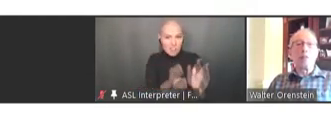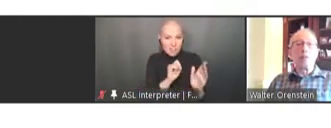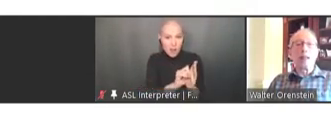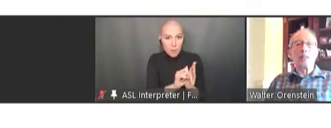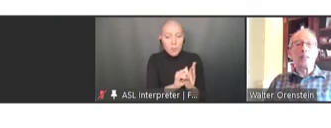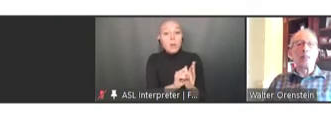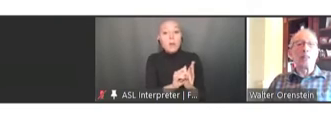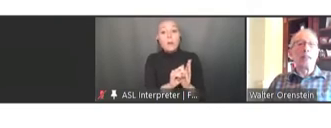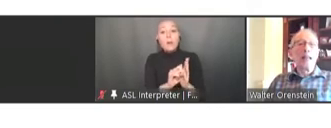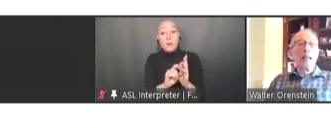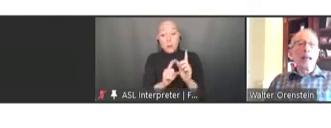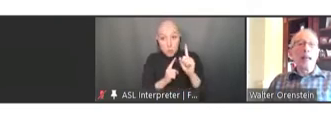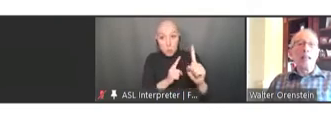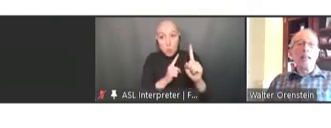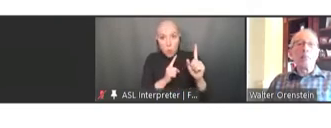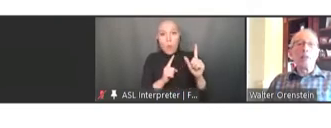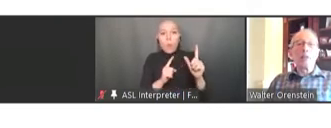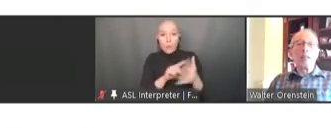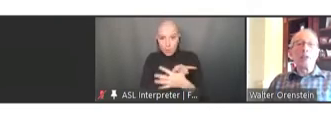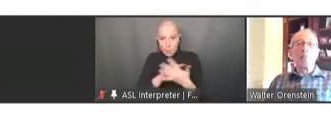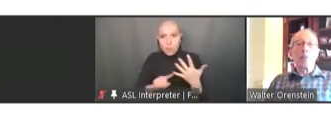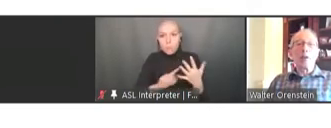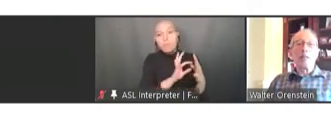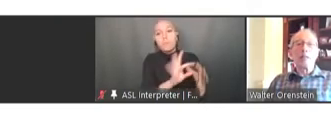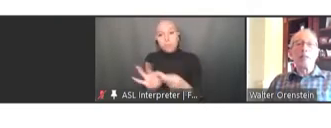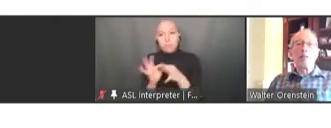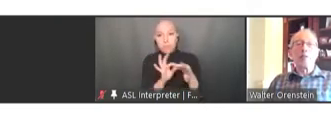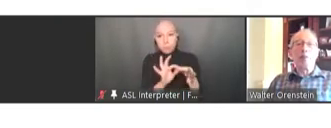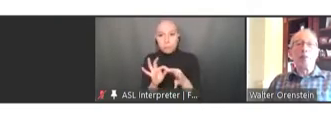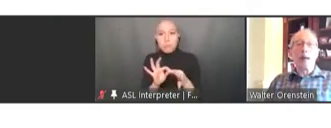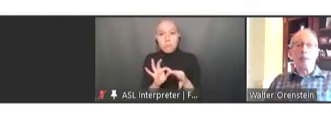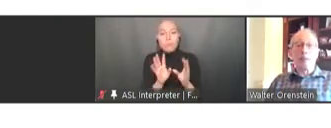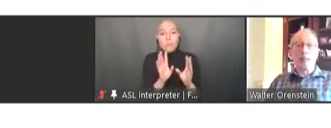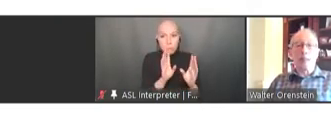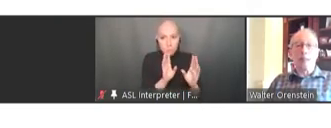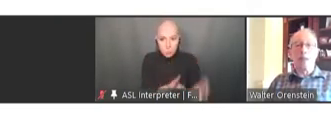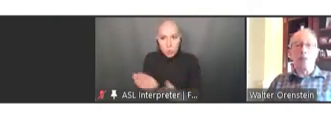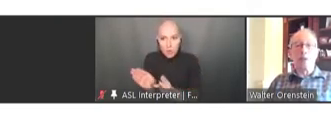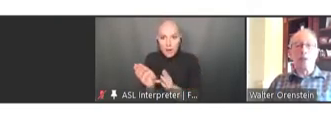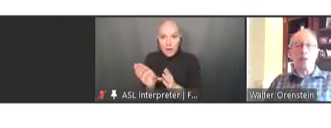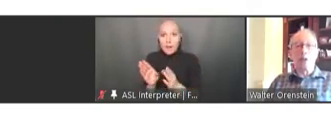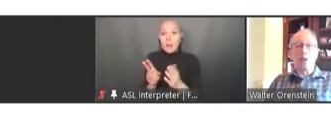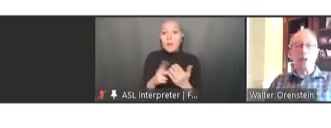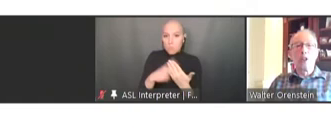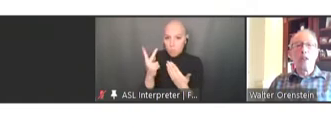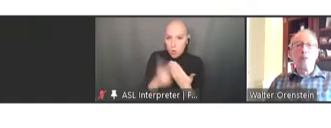in vaccine and immunization processes from basic scientific research